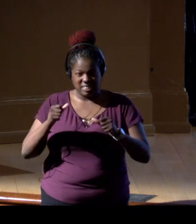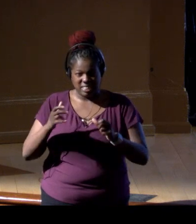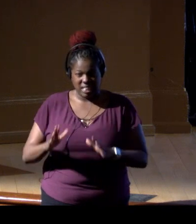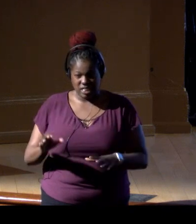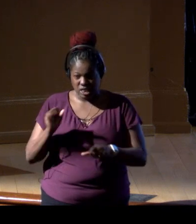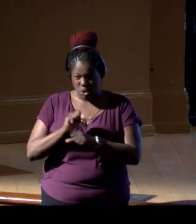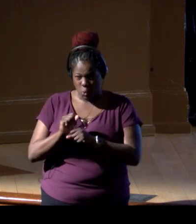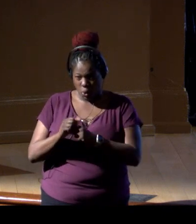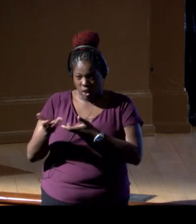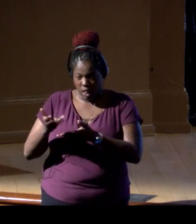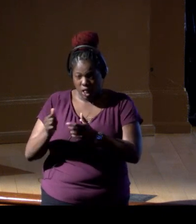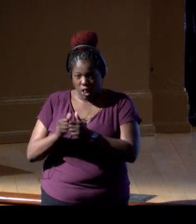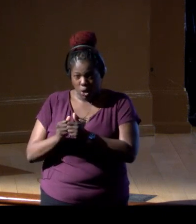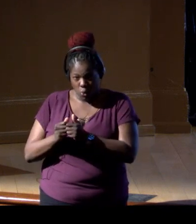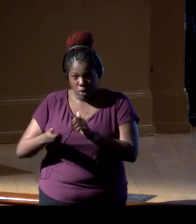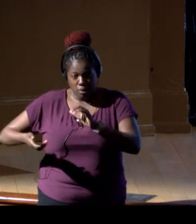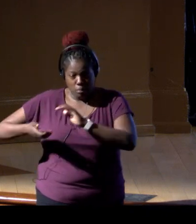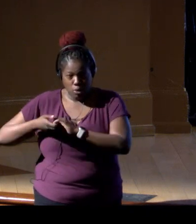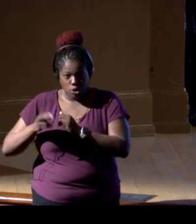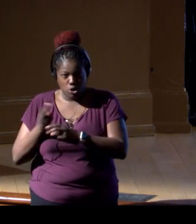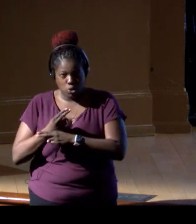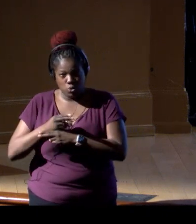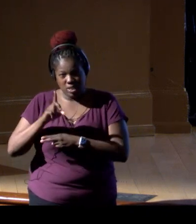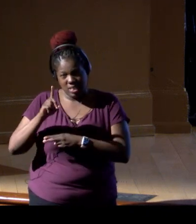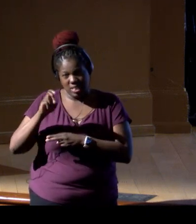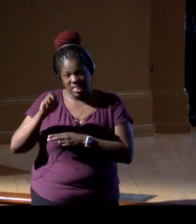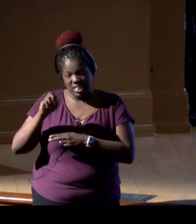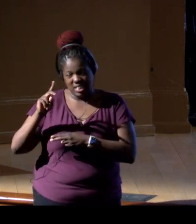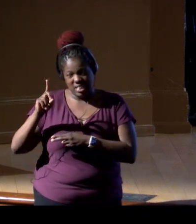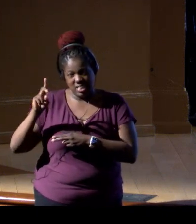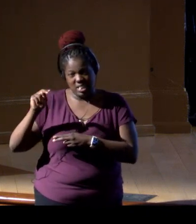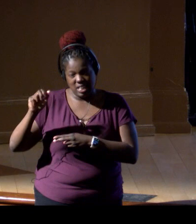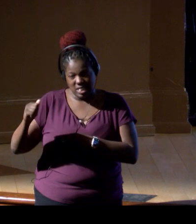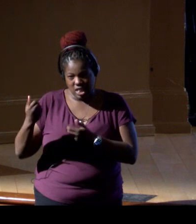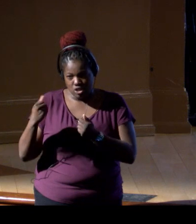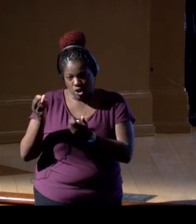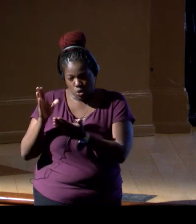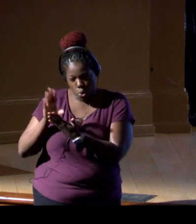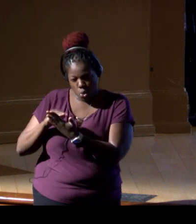to use these eDNA methods to inform our understanding of ecosystems